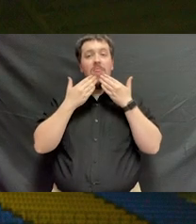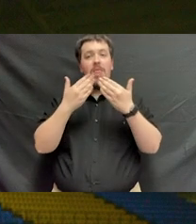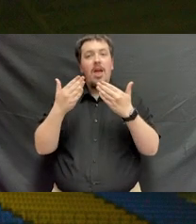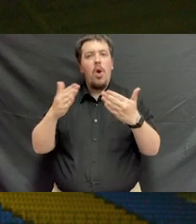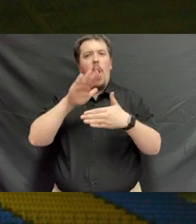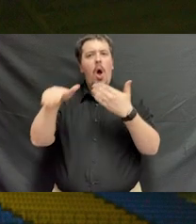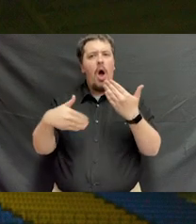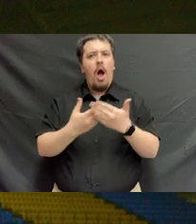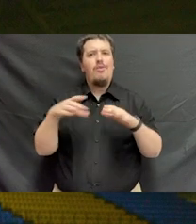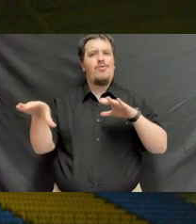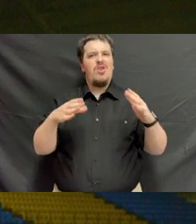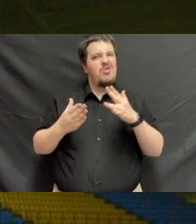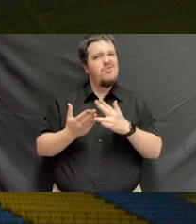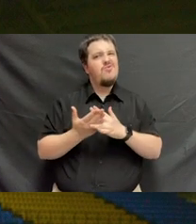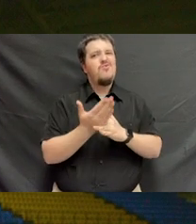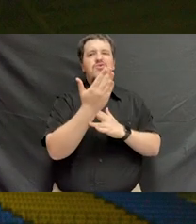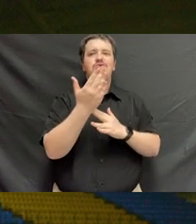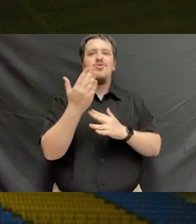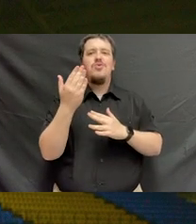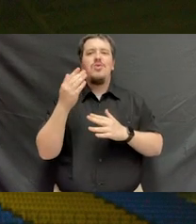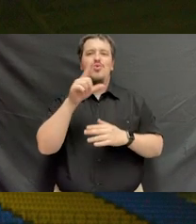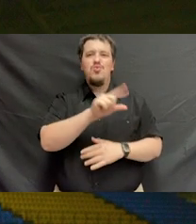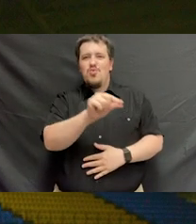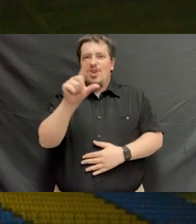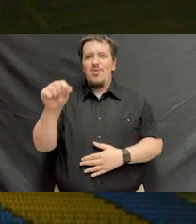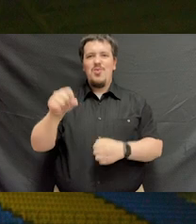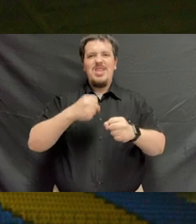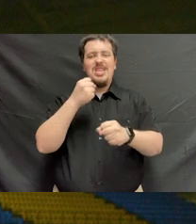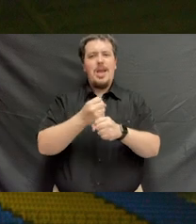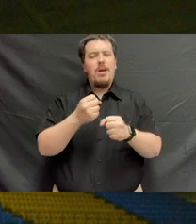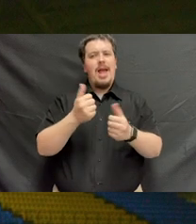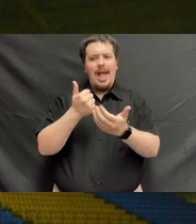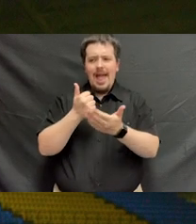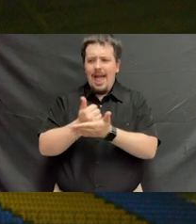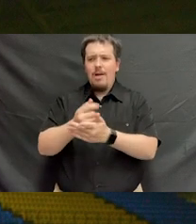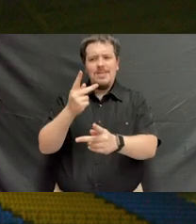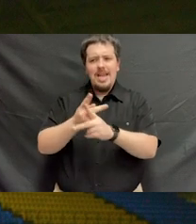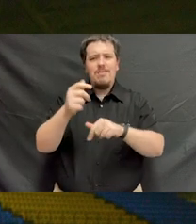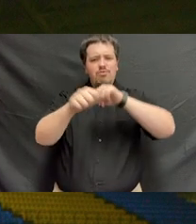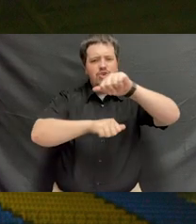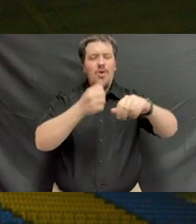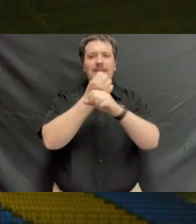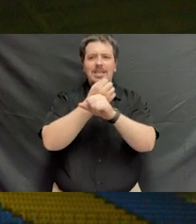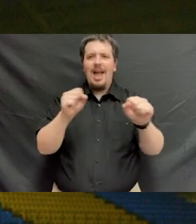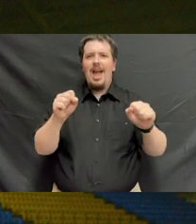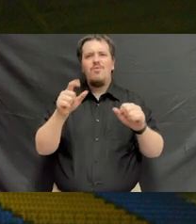I want to thank you for all that you have done throughout the course of 2020, to keep one another safe.